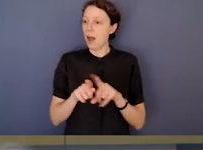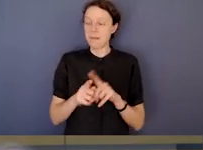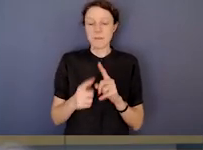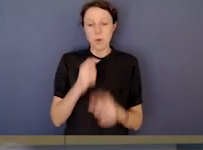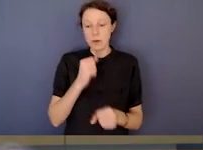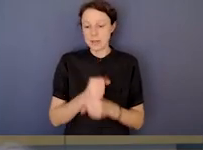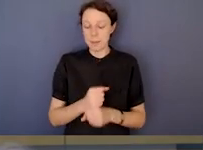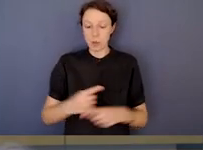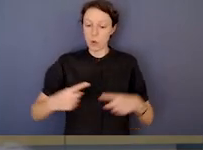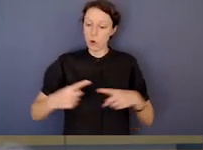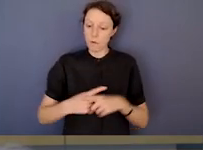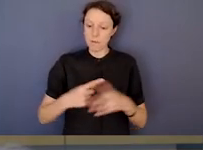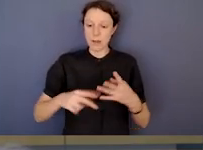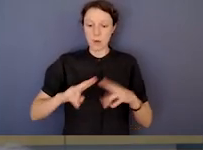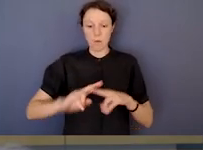I'm reporting on conflicts of interest.